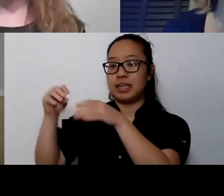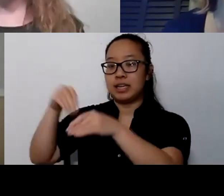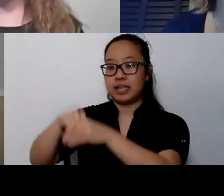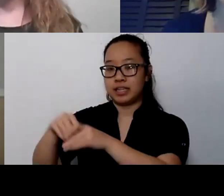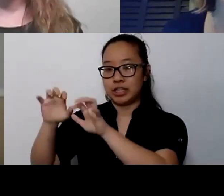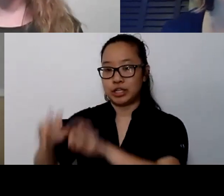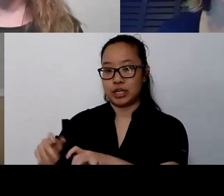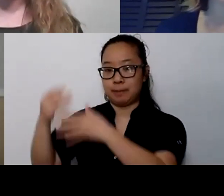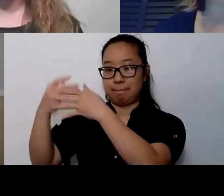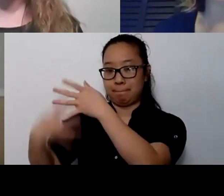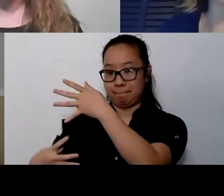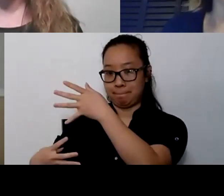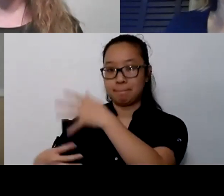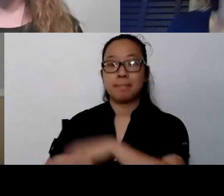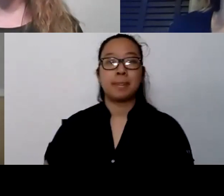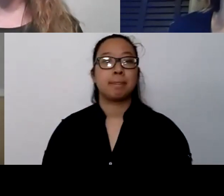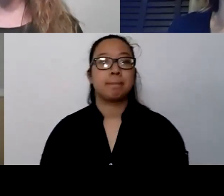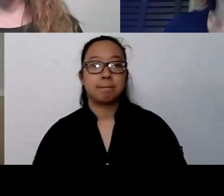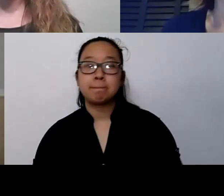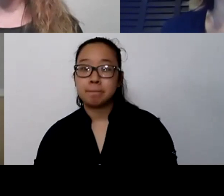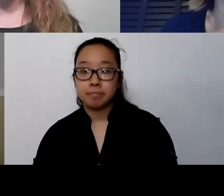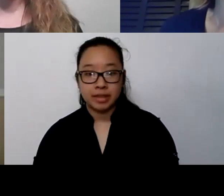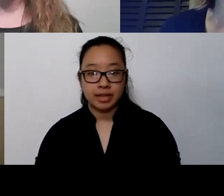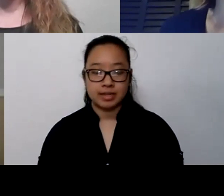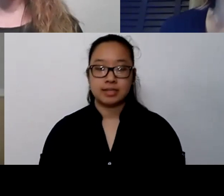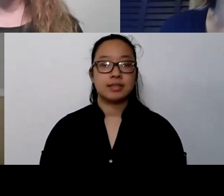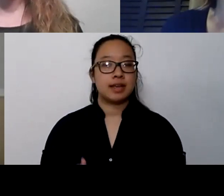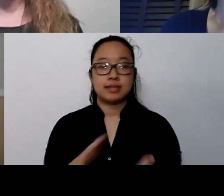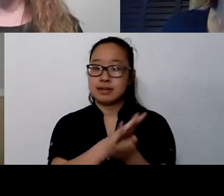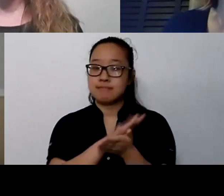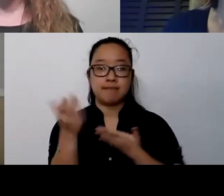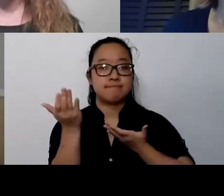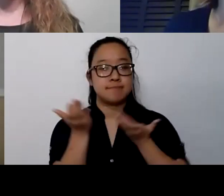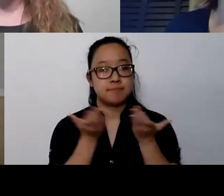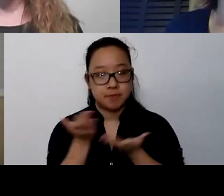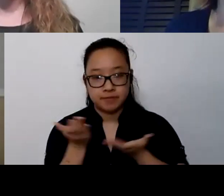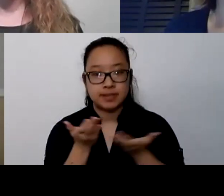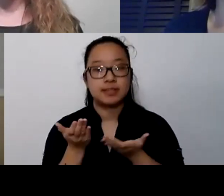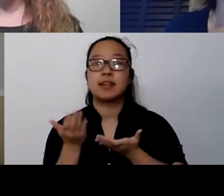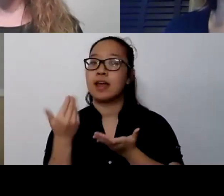But it's a nice comprehensive service and they have some information of the providers that they're referring to.